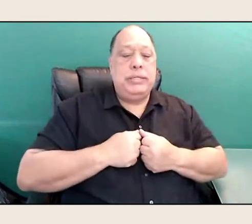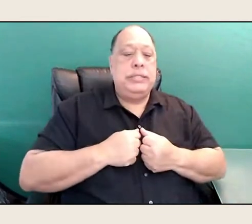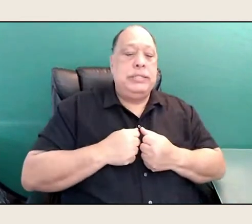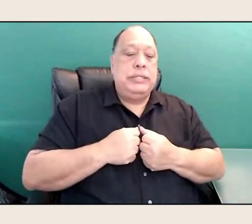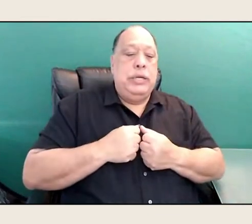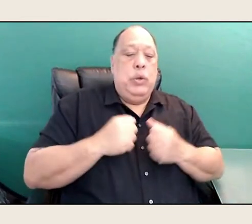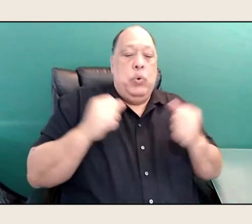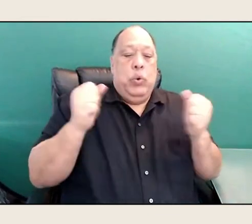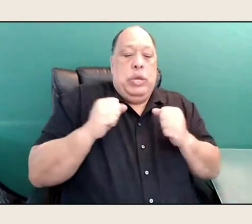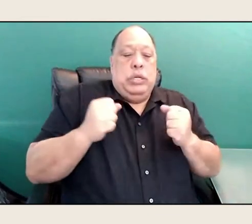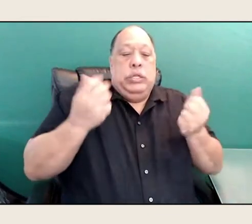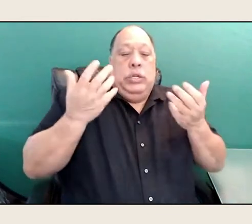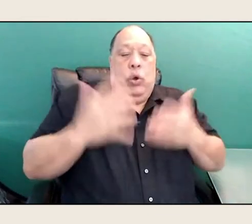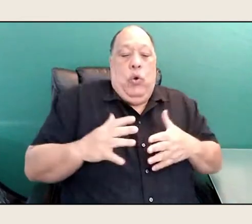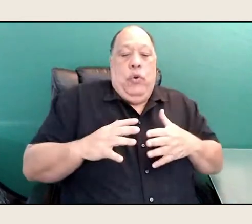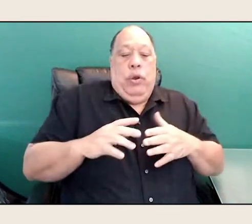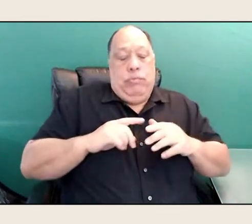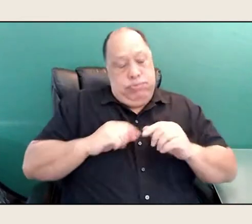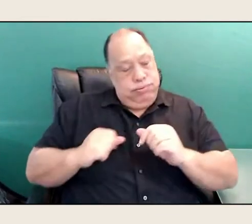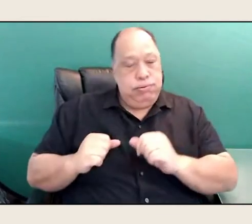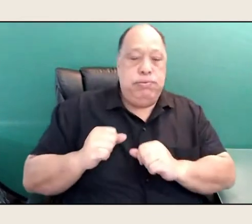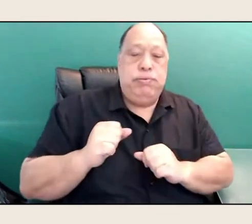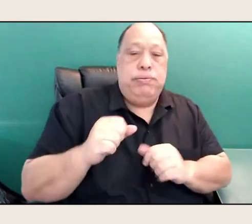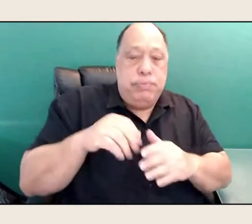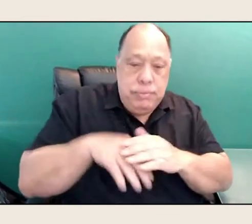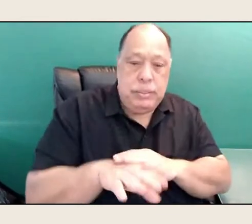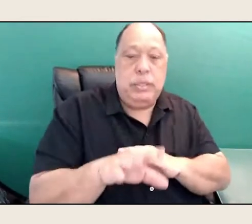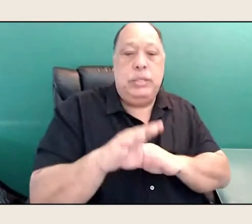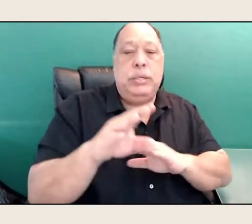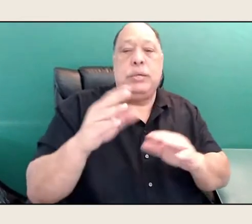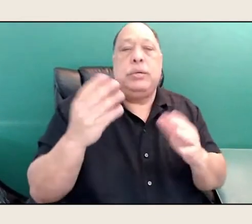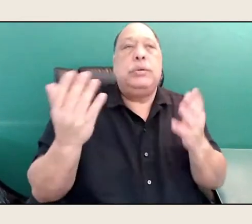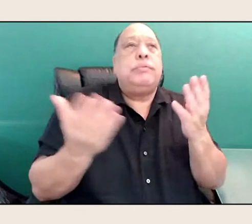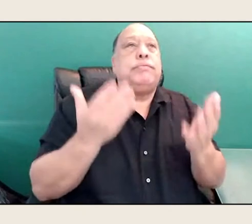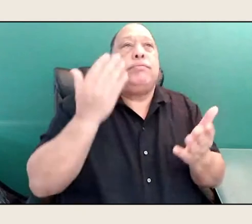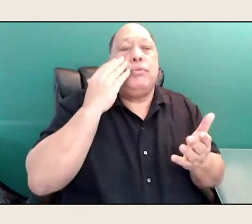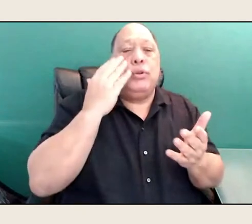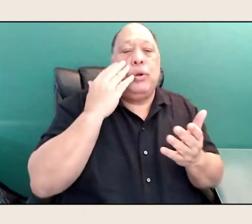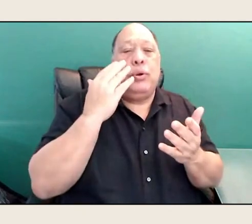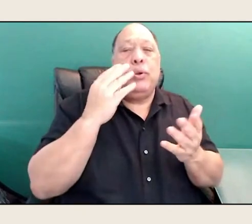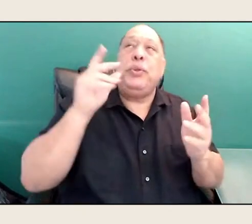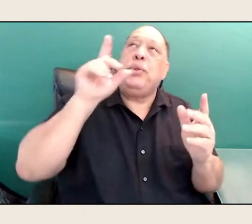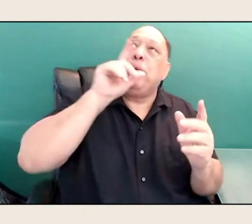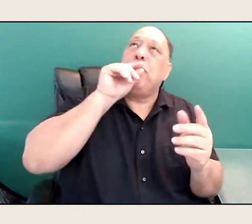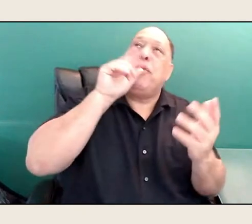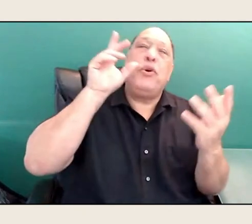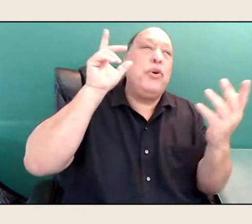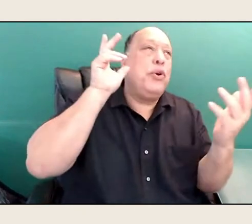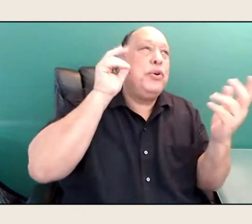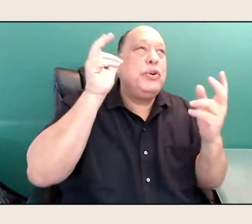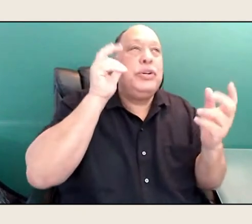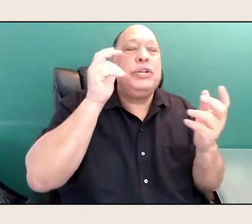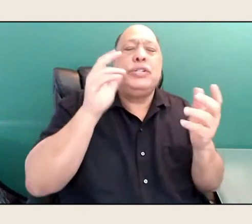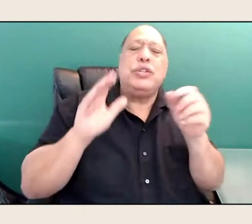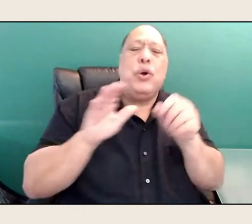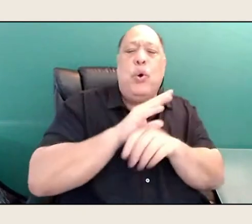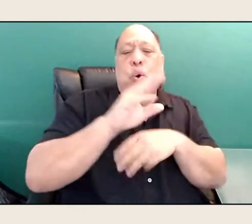and into the birds, the whole world, the soundscapes start sounding